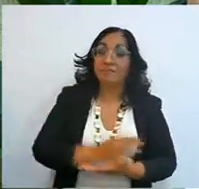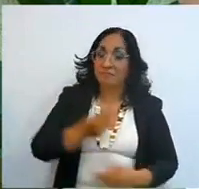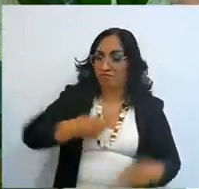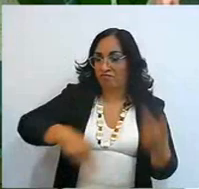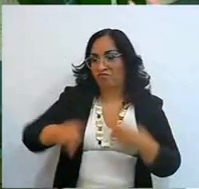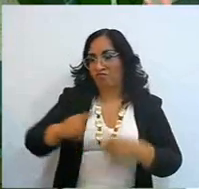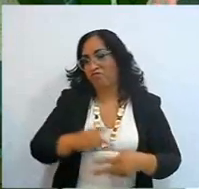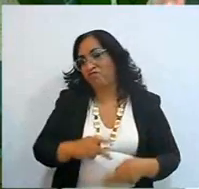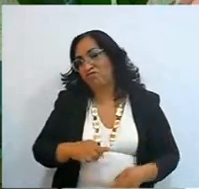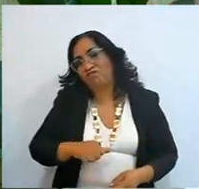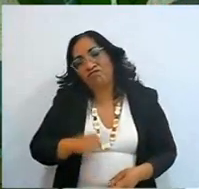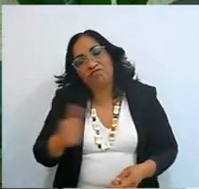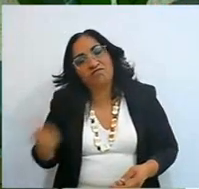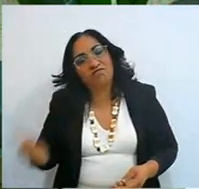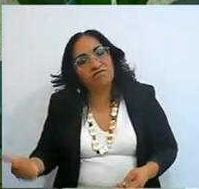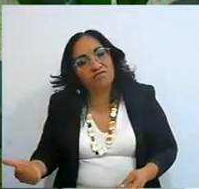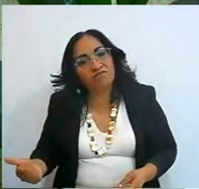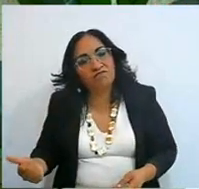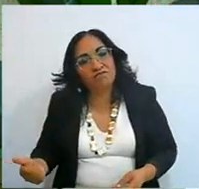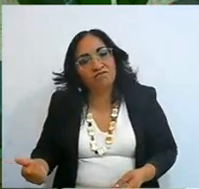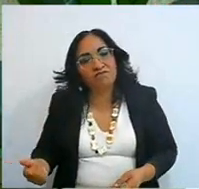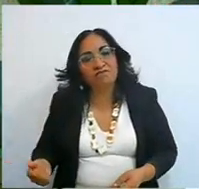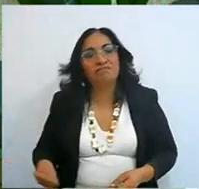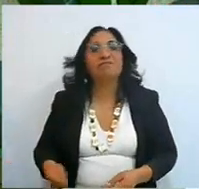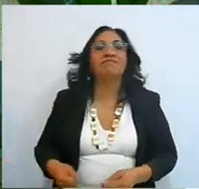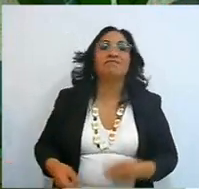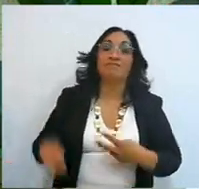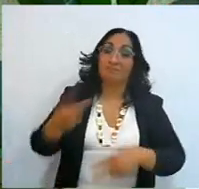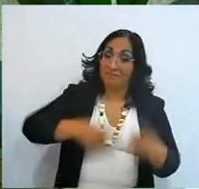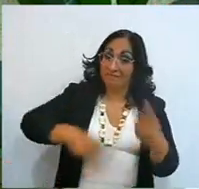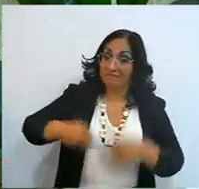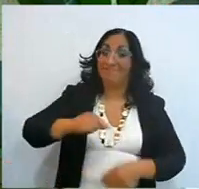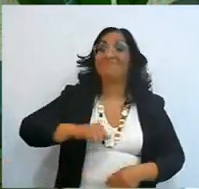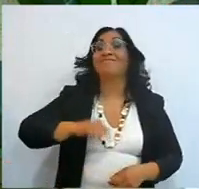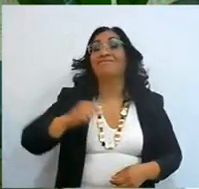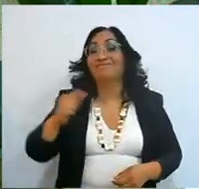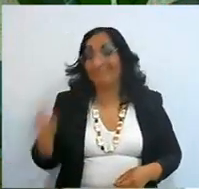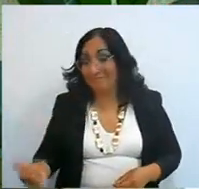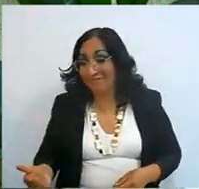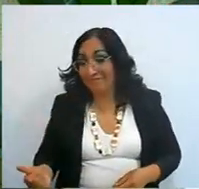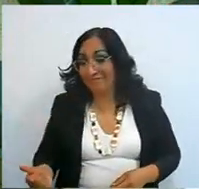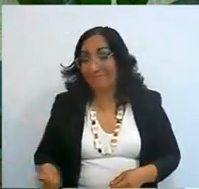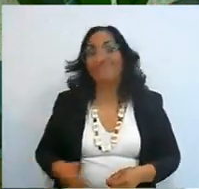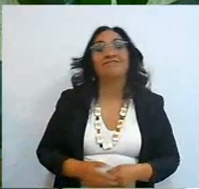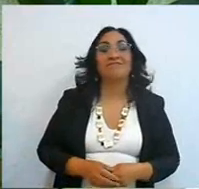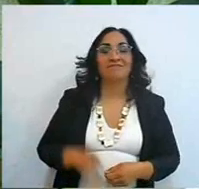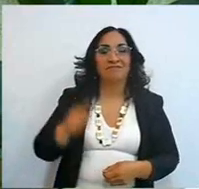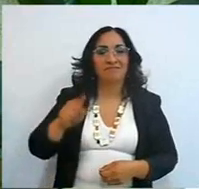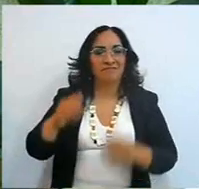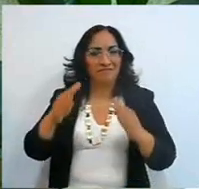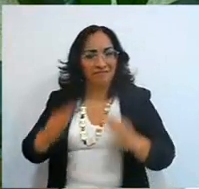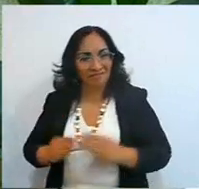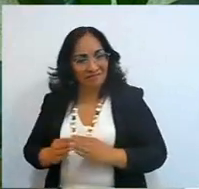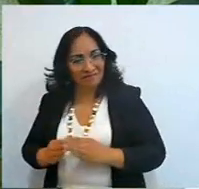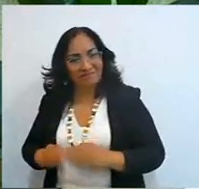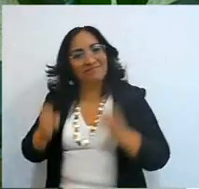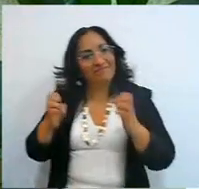because life is like that, and another one comes, then you are in a nest alone, God is keeping you there,